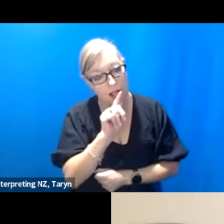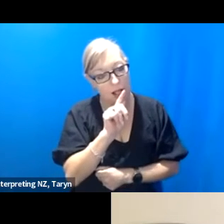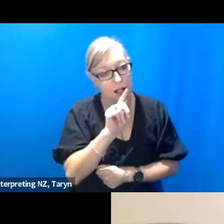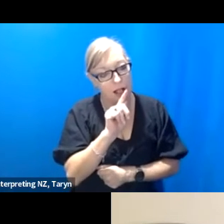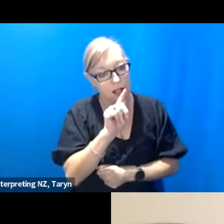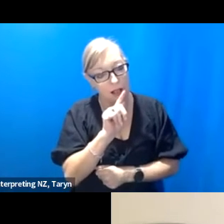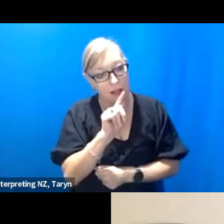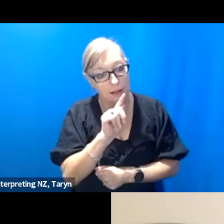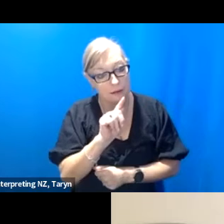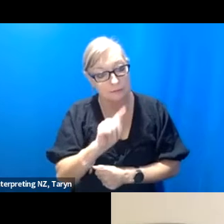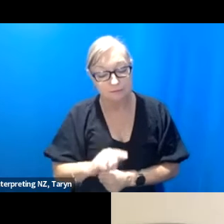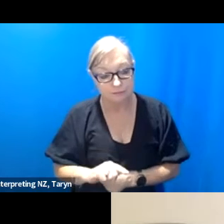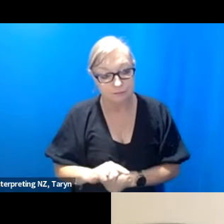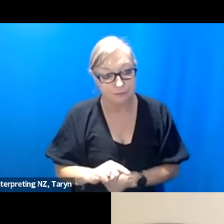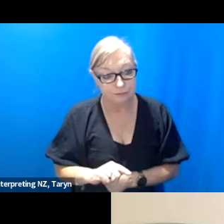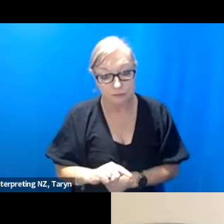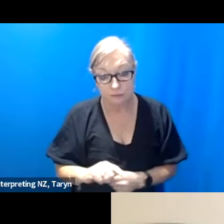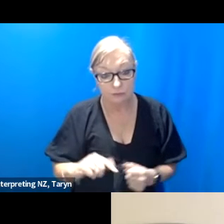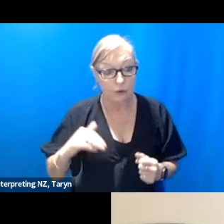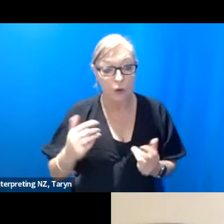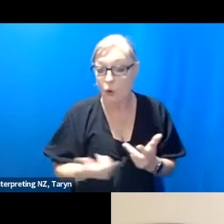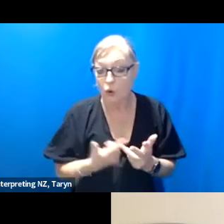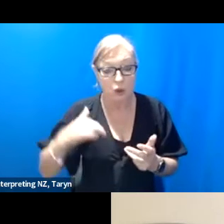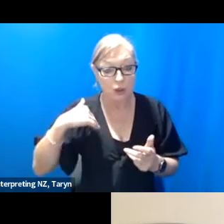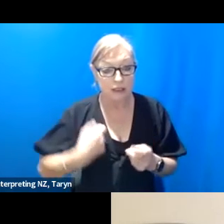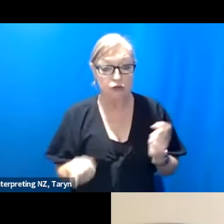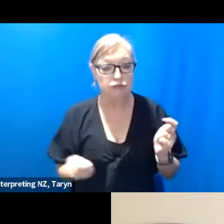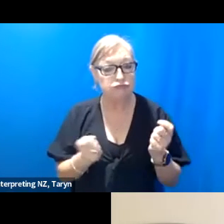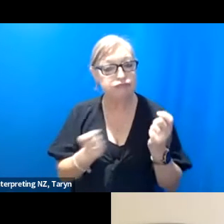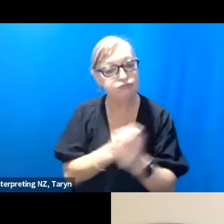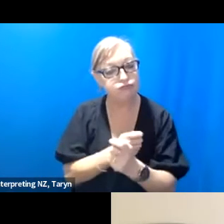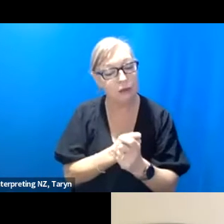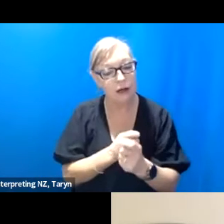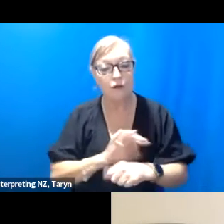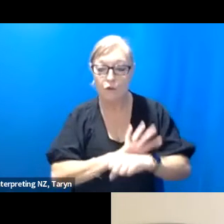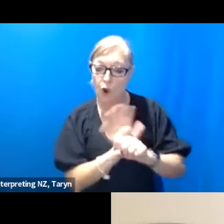we also had to change the work quite a lot for covid because there's quite a lot of audience